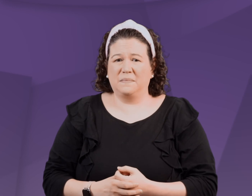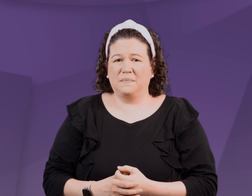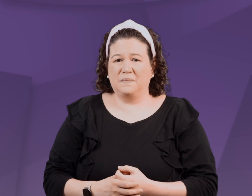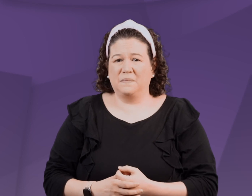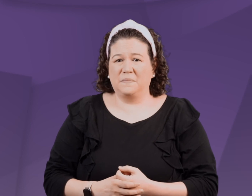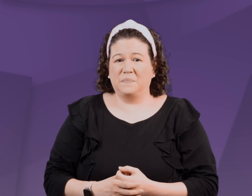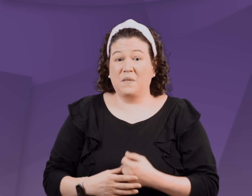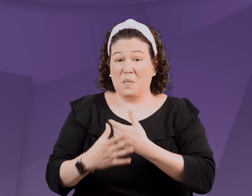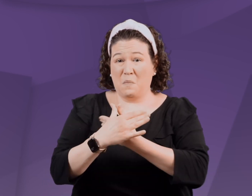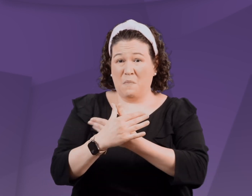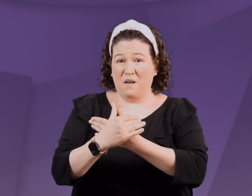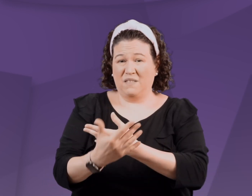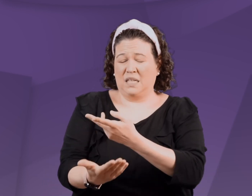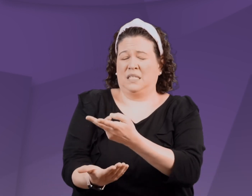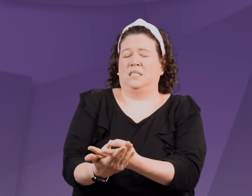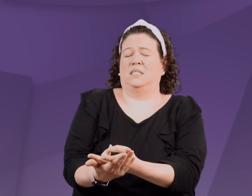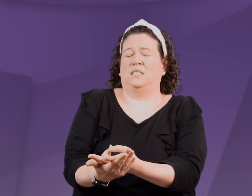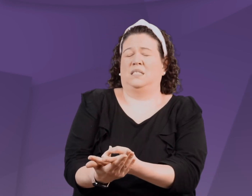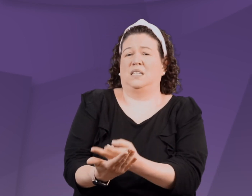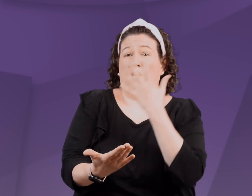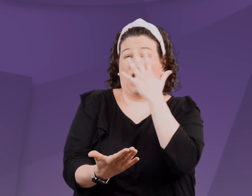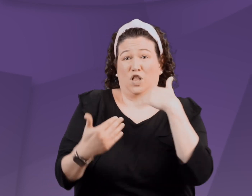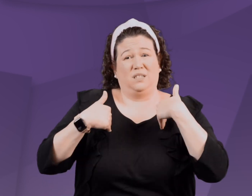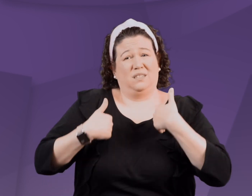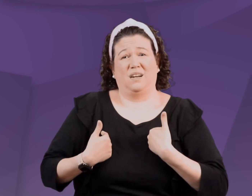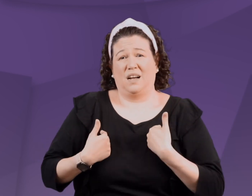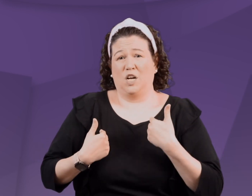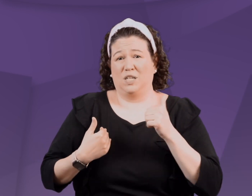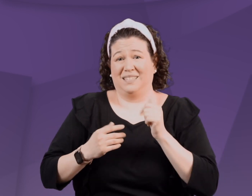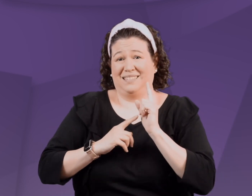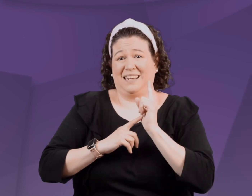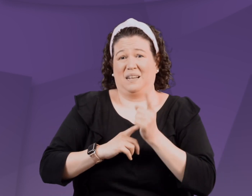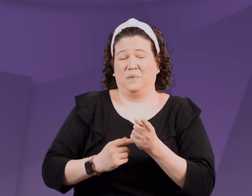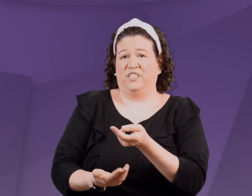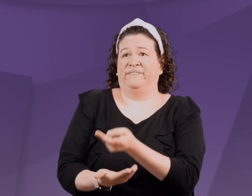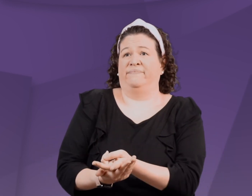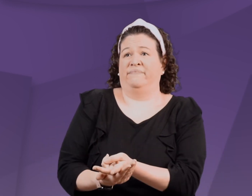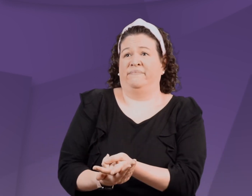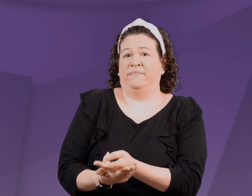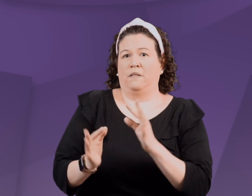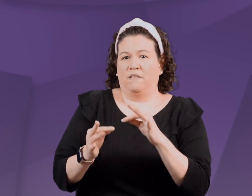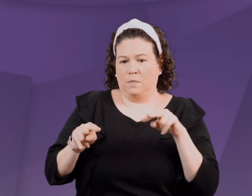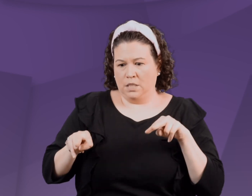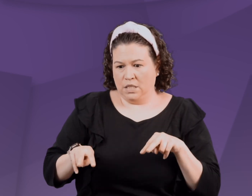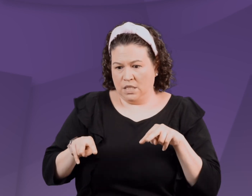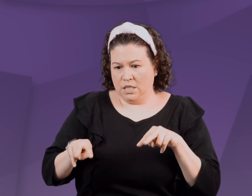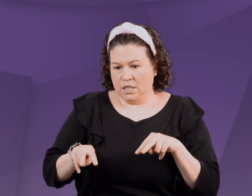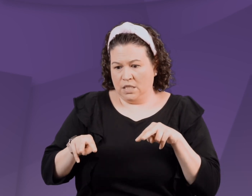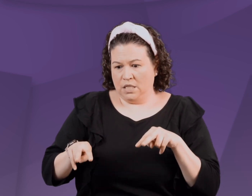After lying exhausted for about ten minutes following its agonizing emergence,